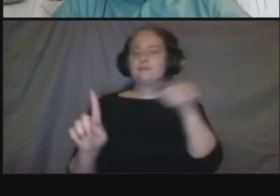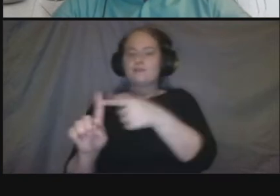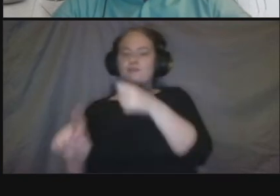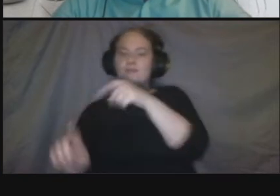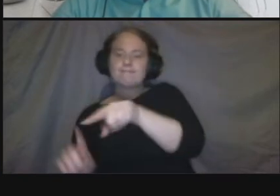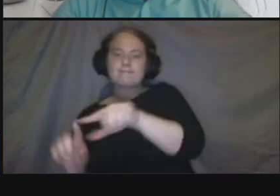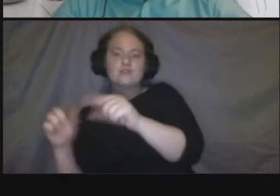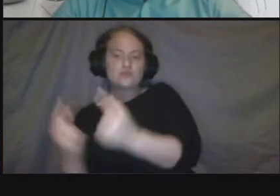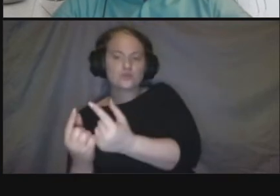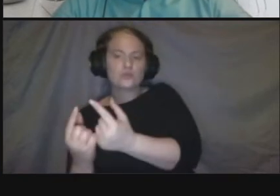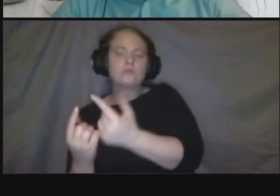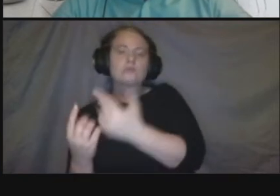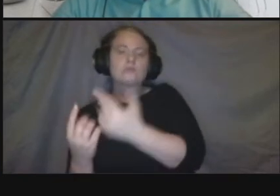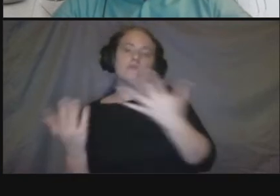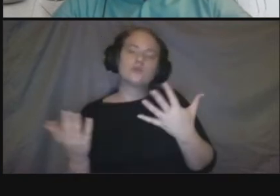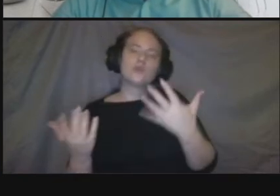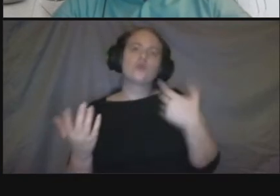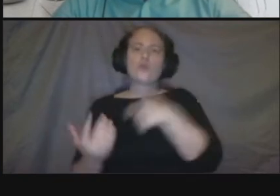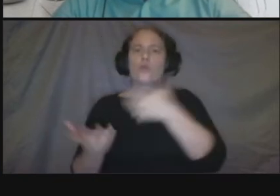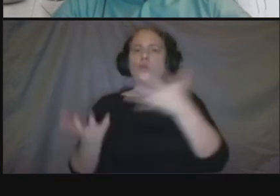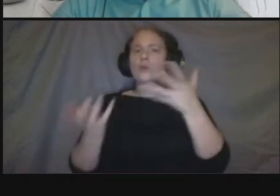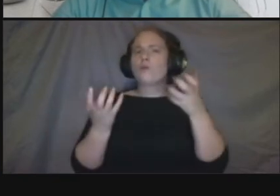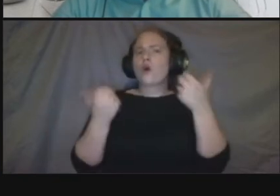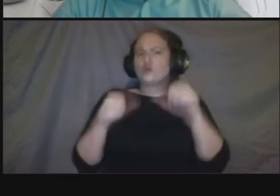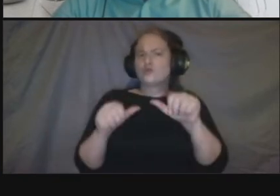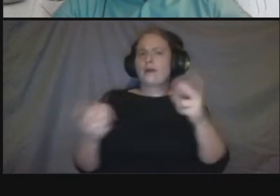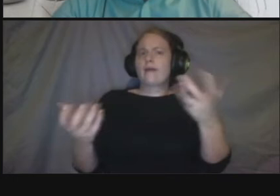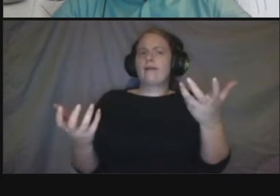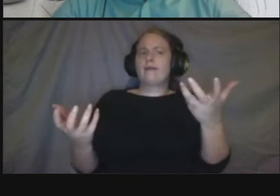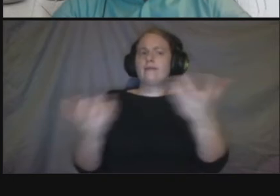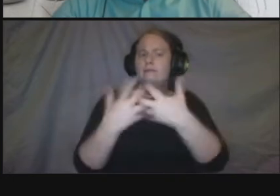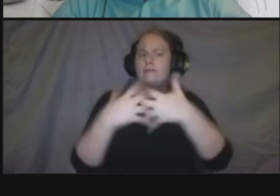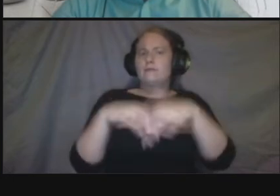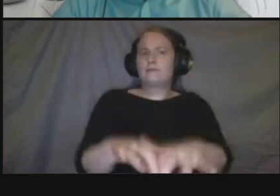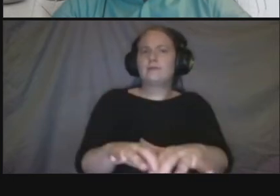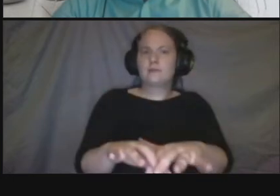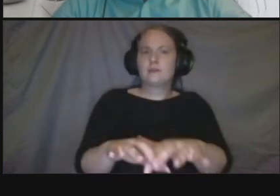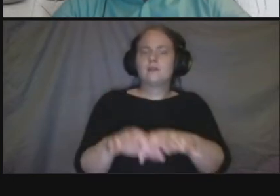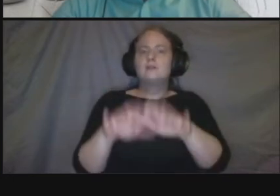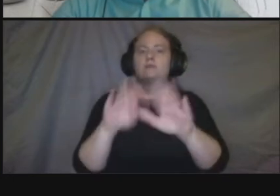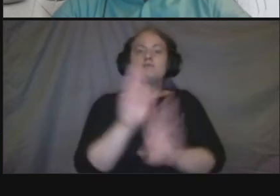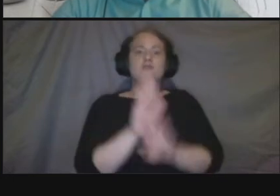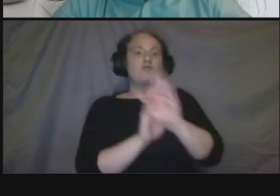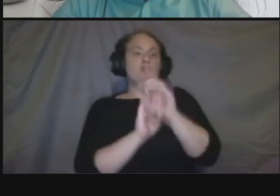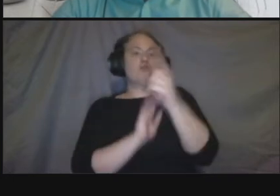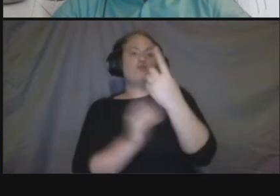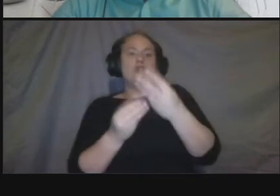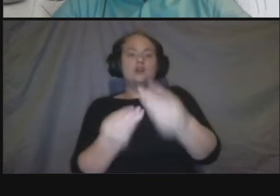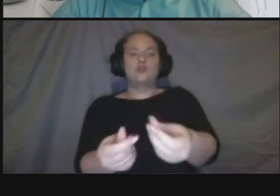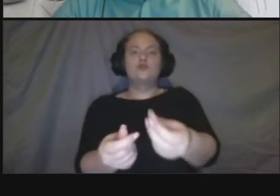and then uh and then come up with the solution that uh that works for as many people as possible